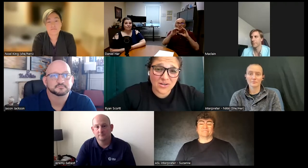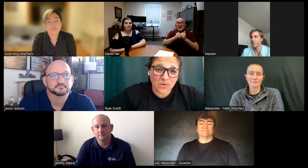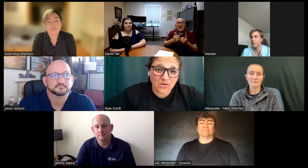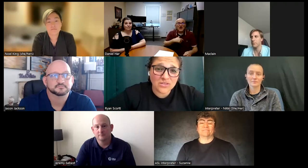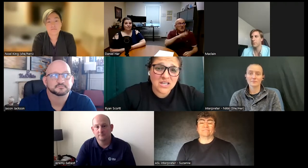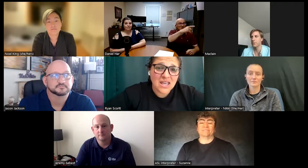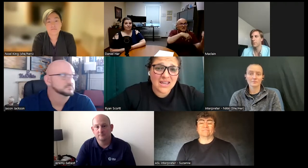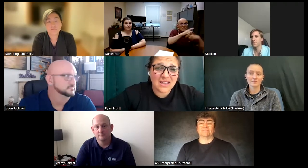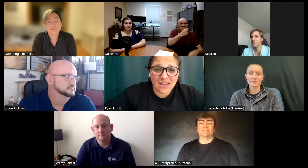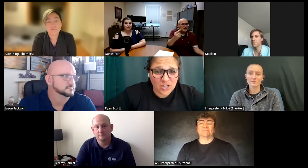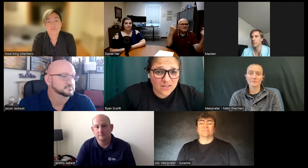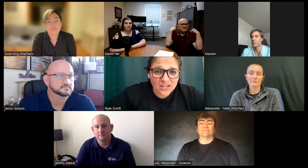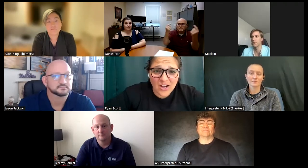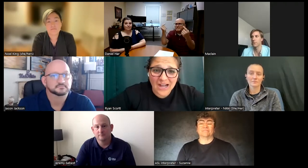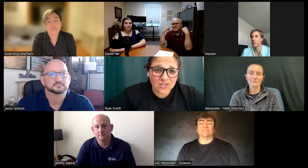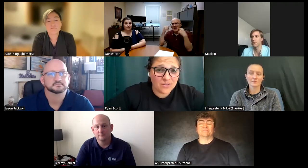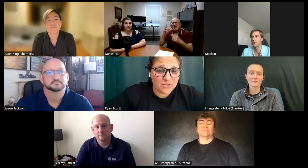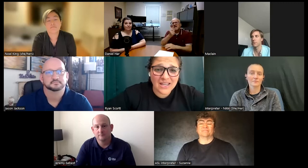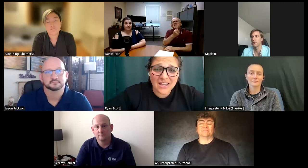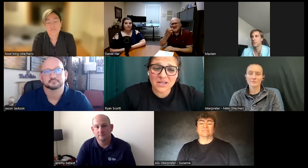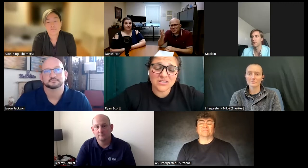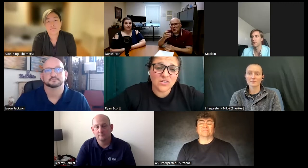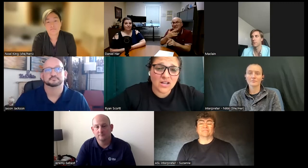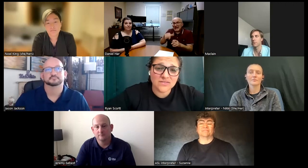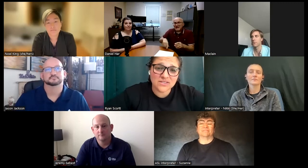hearing world and trying to figure out how to communicate because a lot of